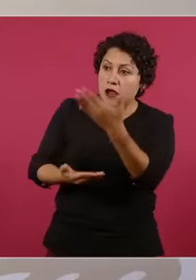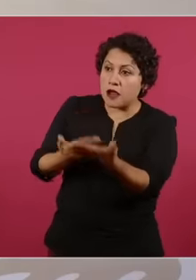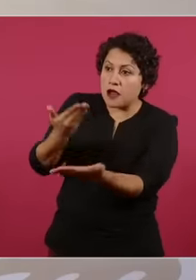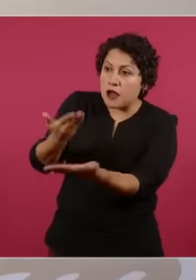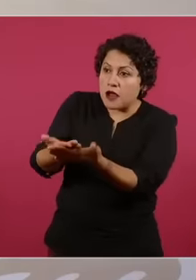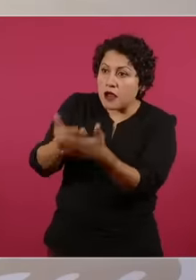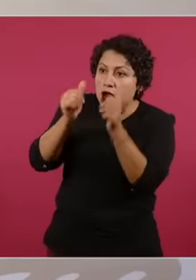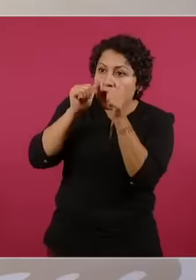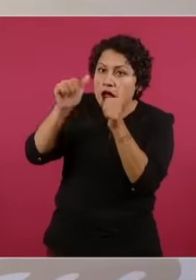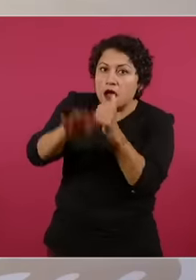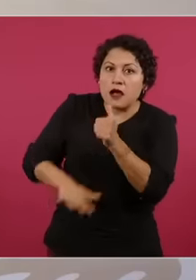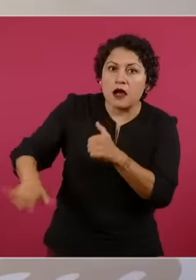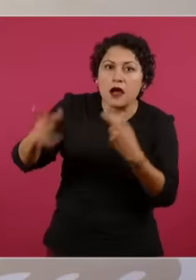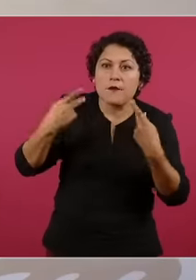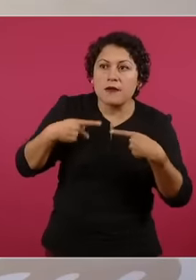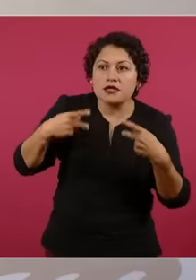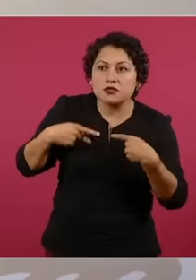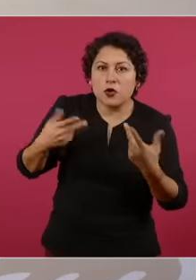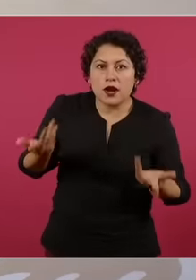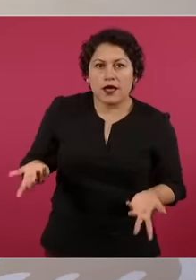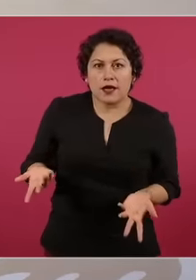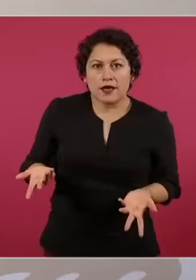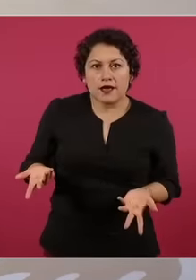that is not at the service of an